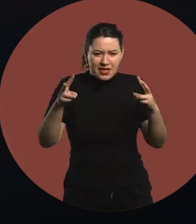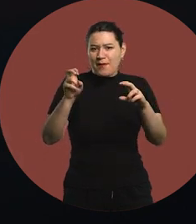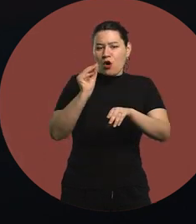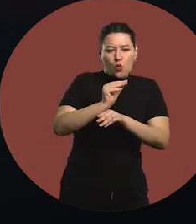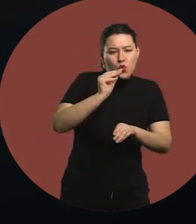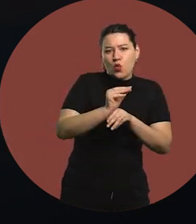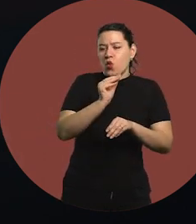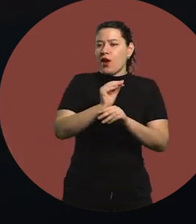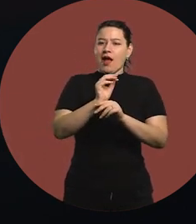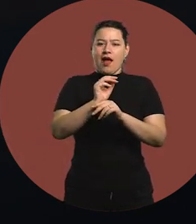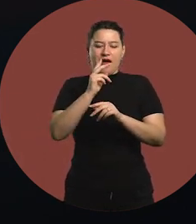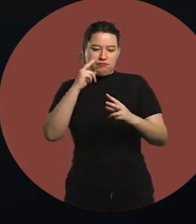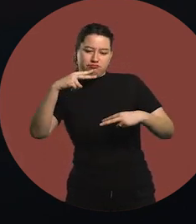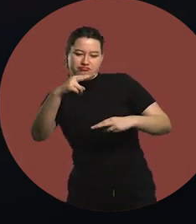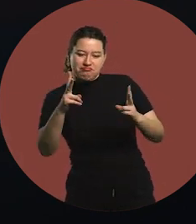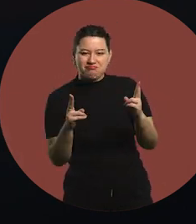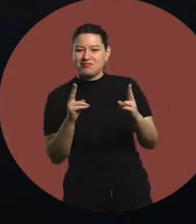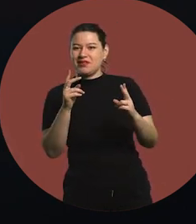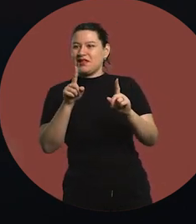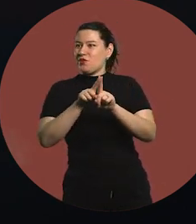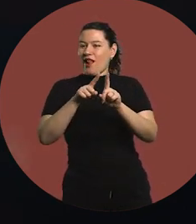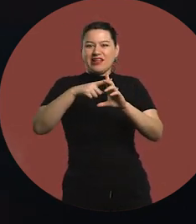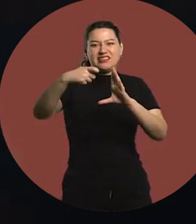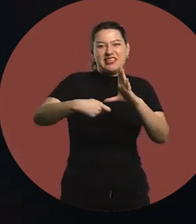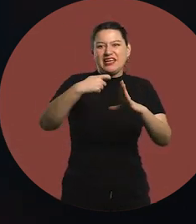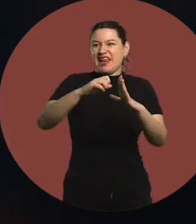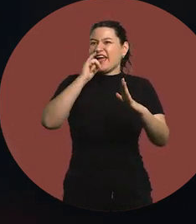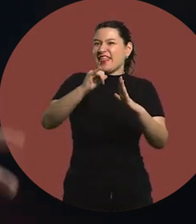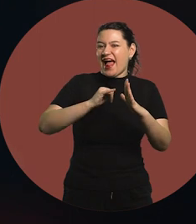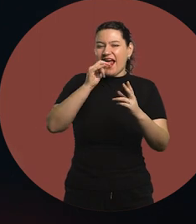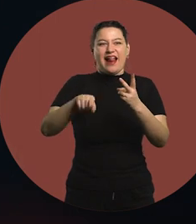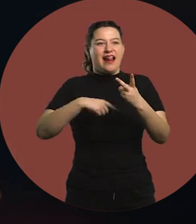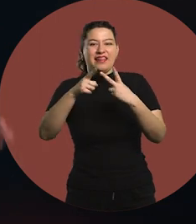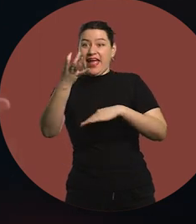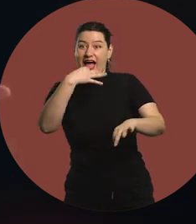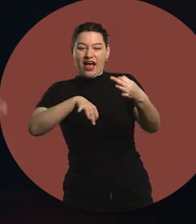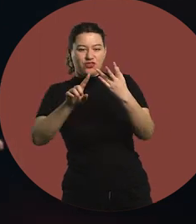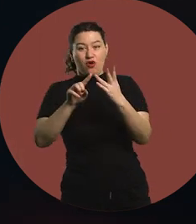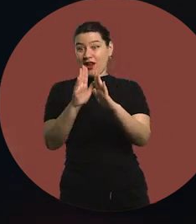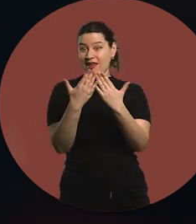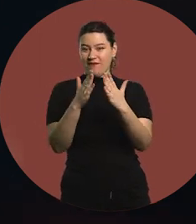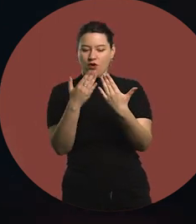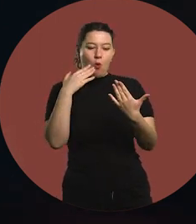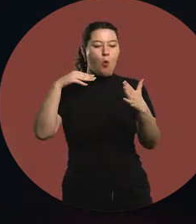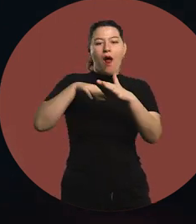I cut out film, theatre and book reviews and saved them.